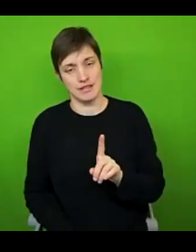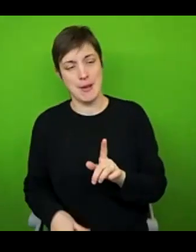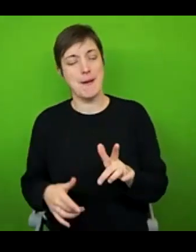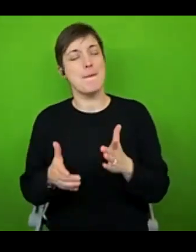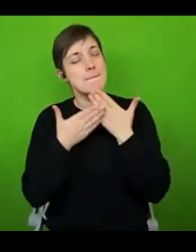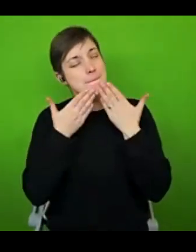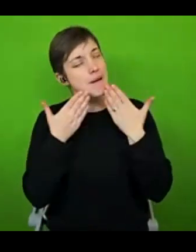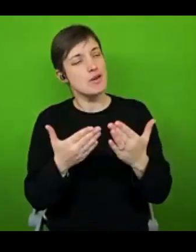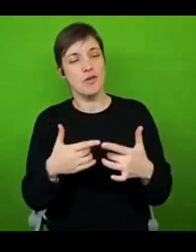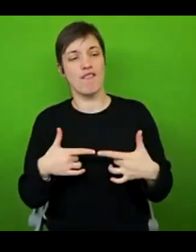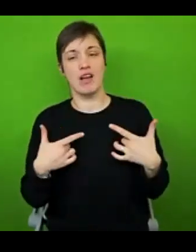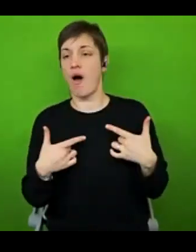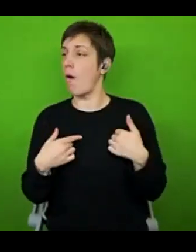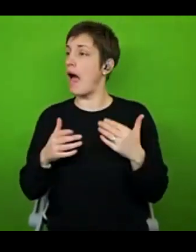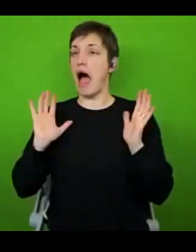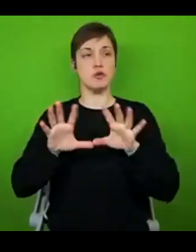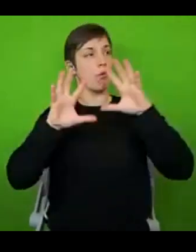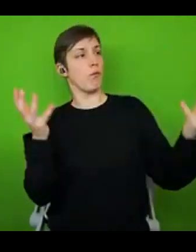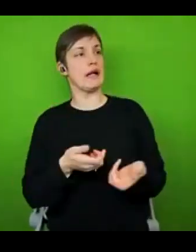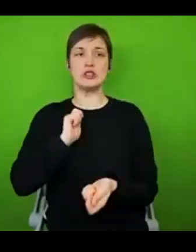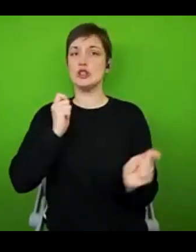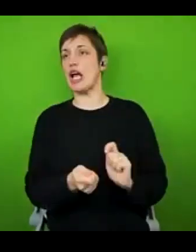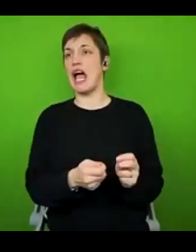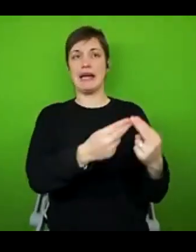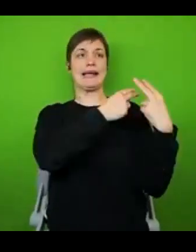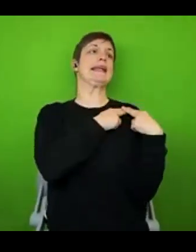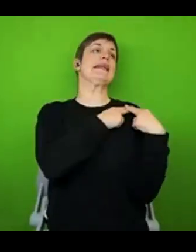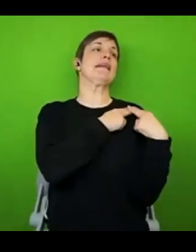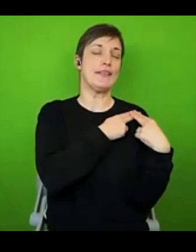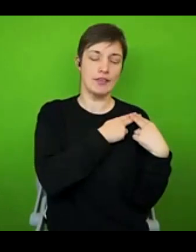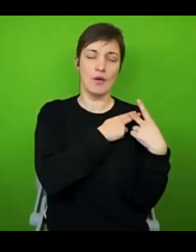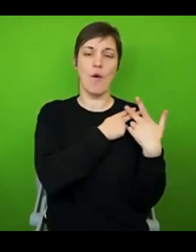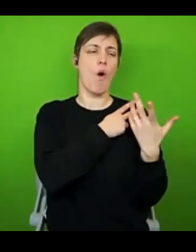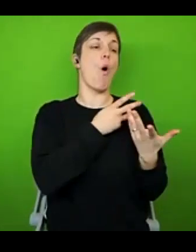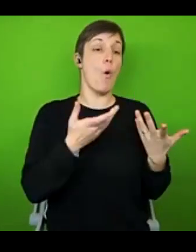on you to try and change the world. Or that you've maybe have to terminate friendships with people, if they can't